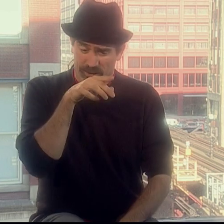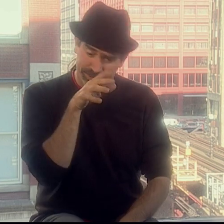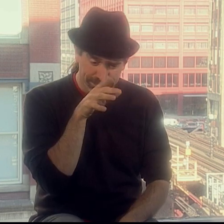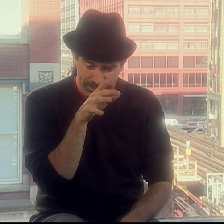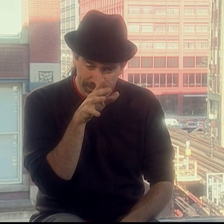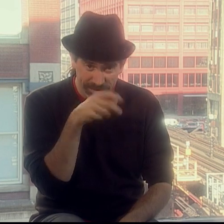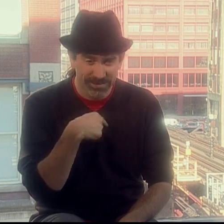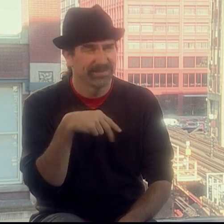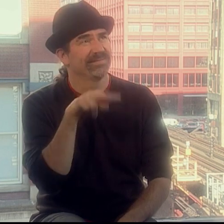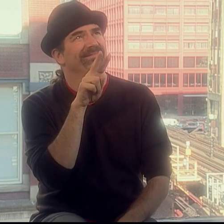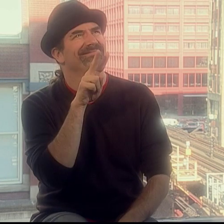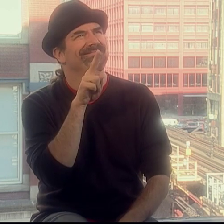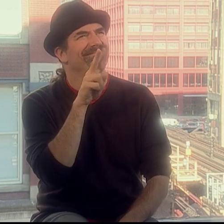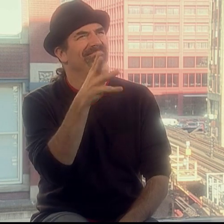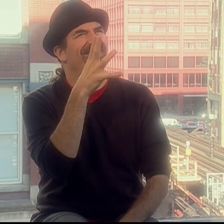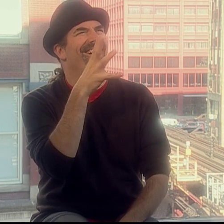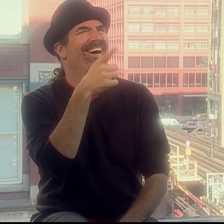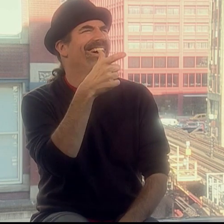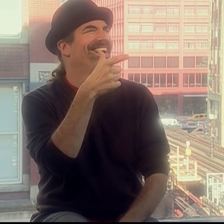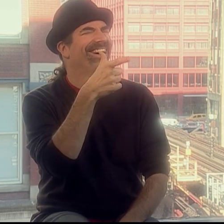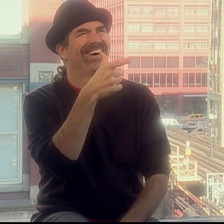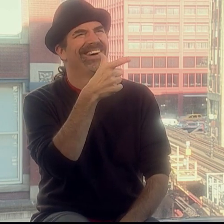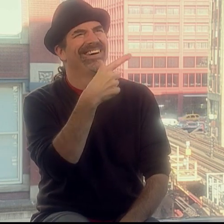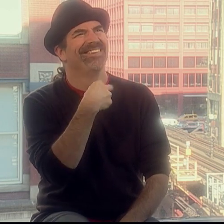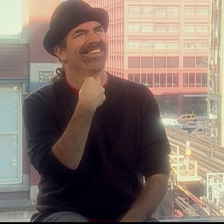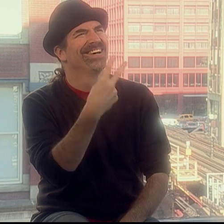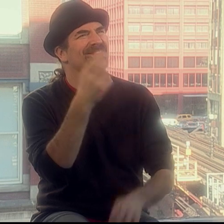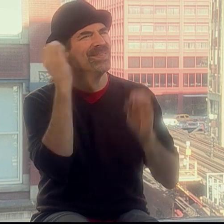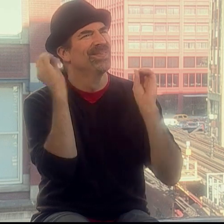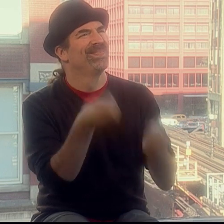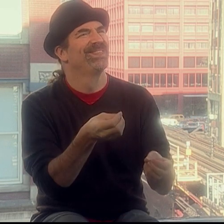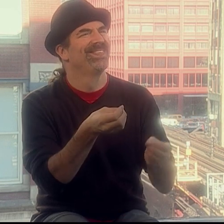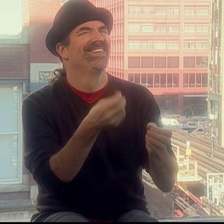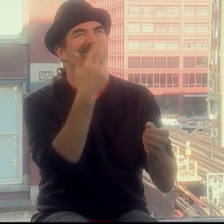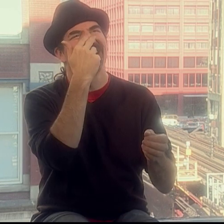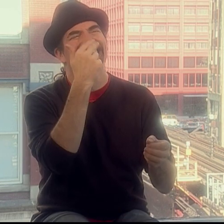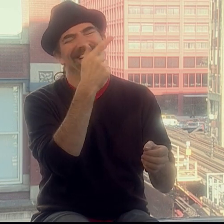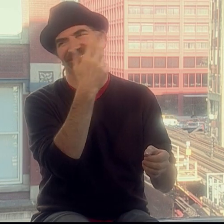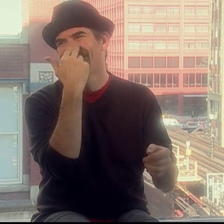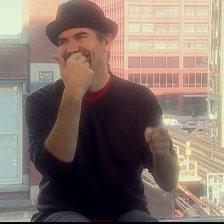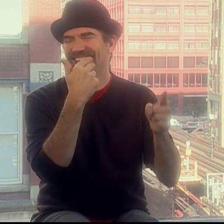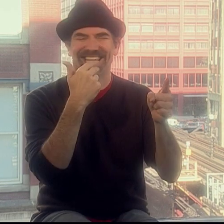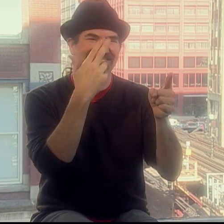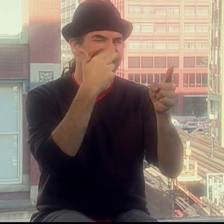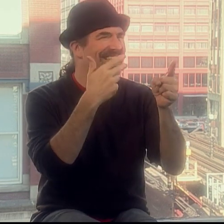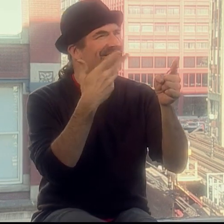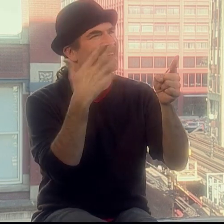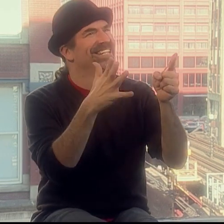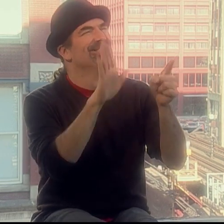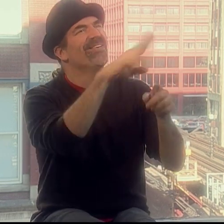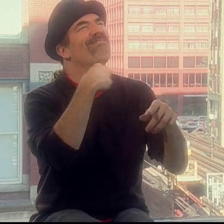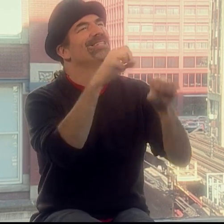And I thought, "Oh, funny mommy, she has no voice! It must be broken."